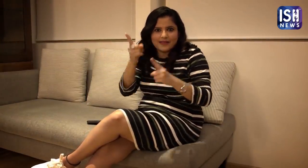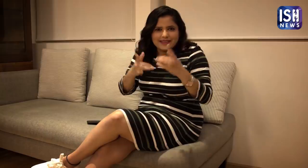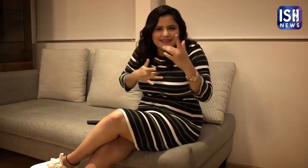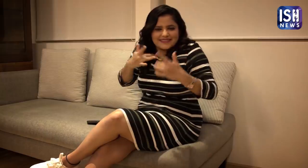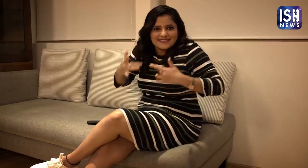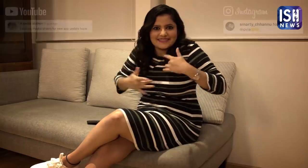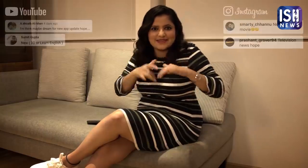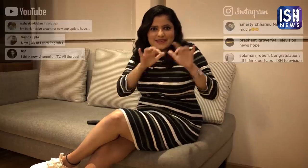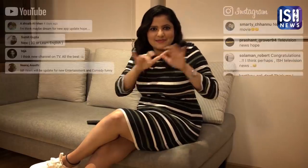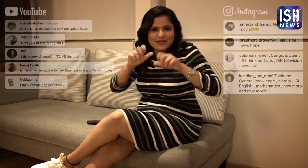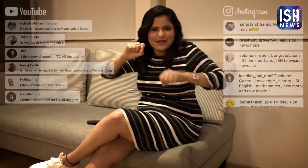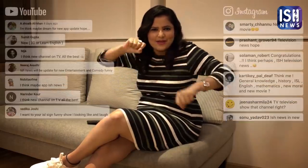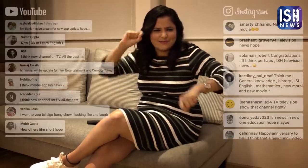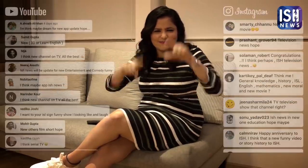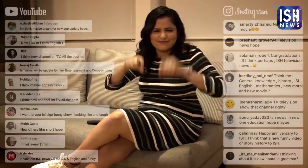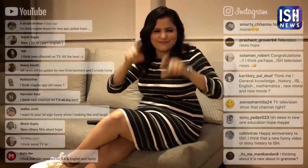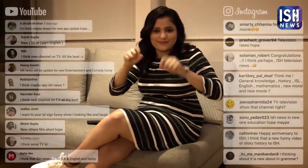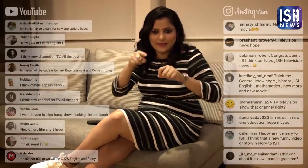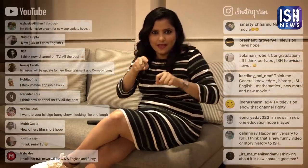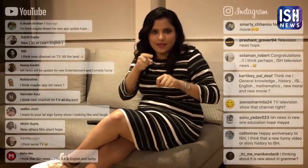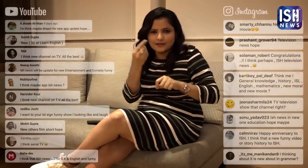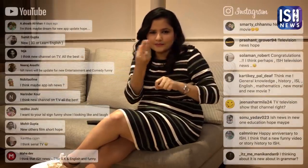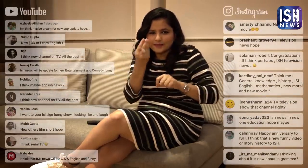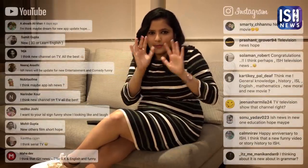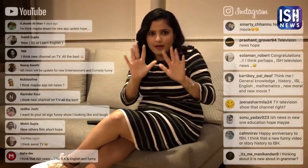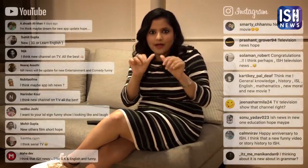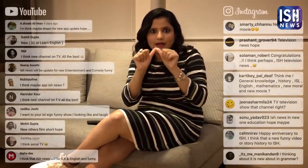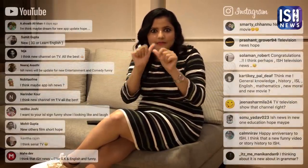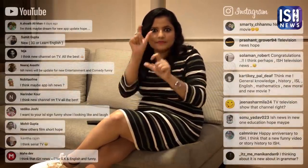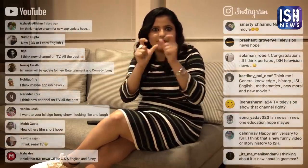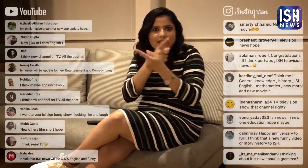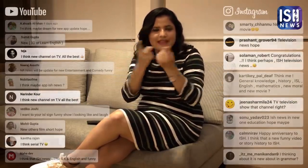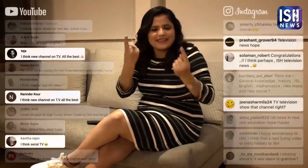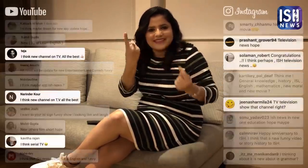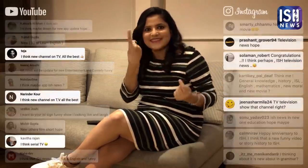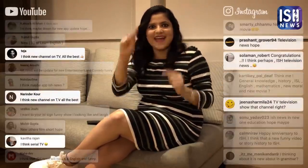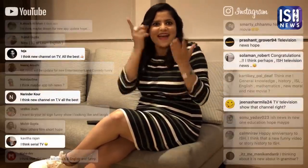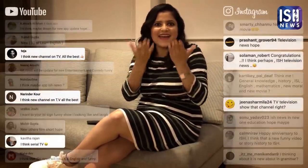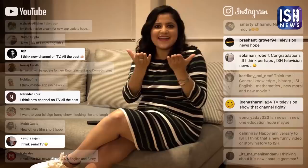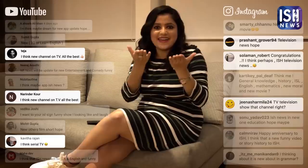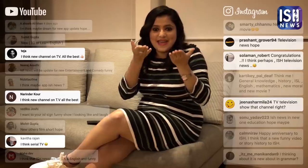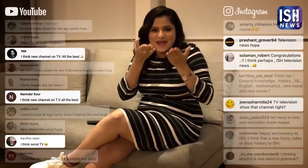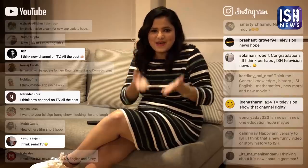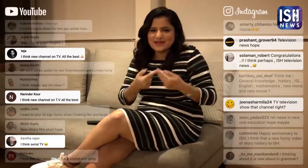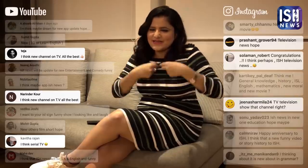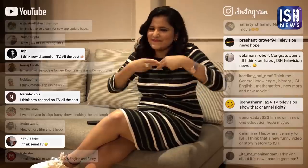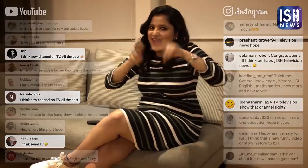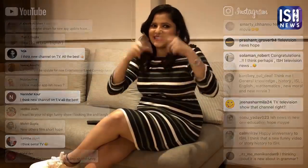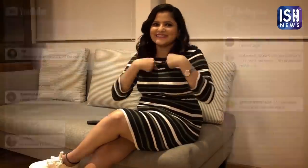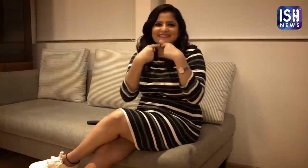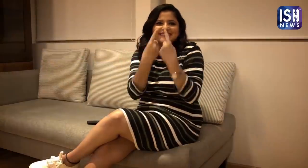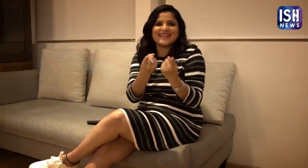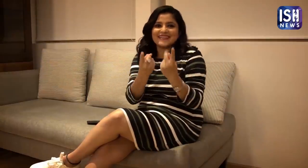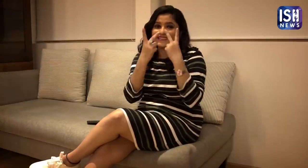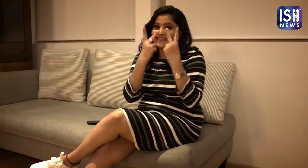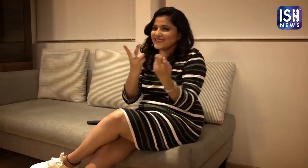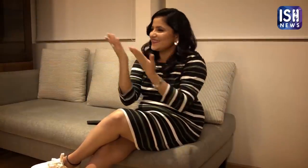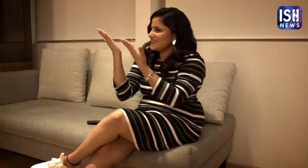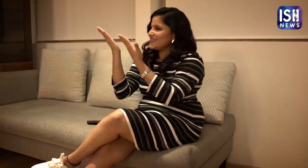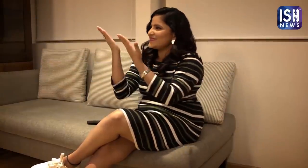You all were so excited and left so many comments! Many of these comments were correct. Finally it's the time to reveal the surprise! Have a look!